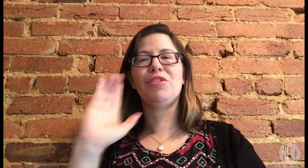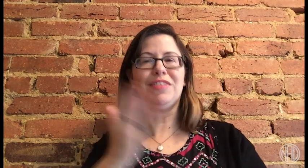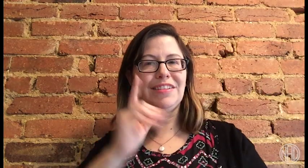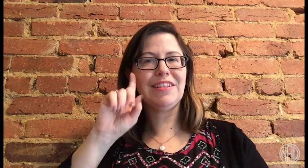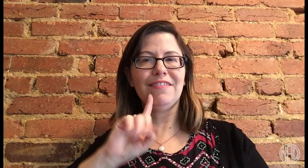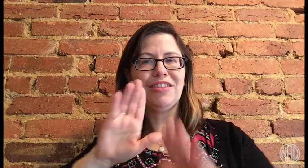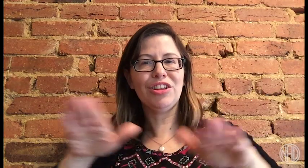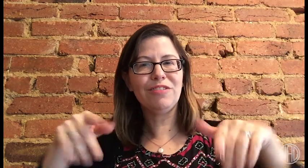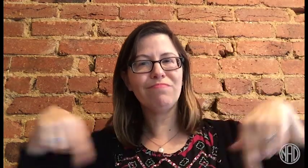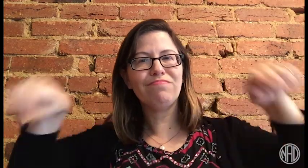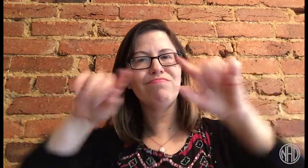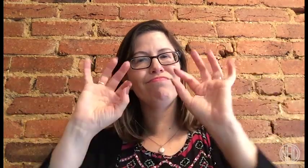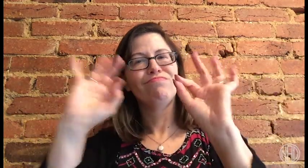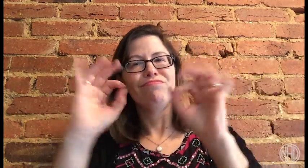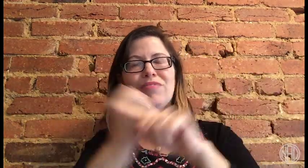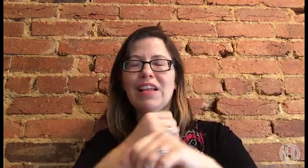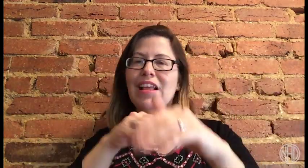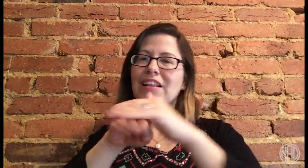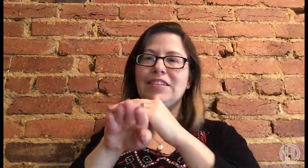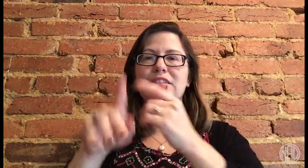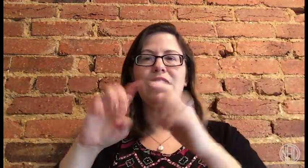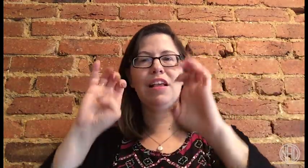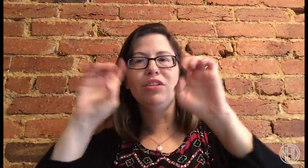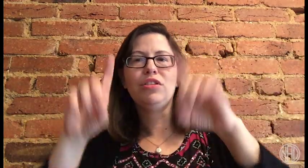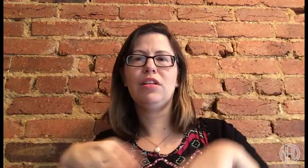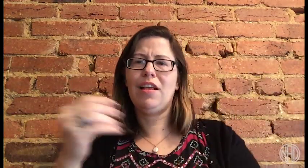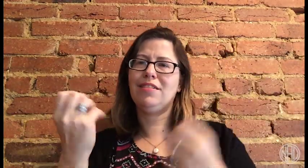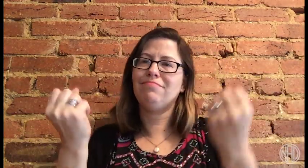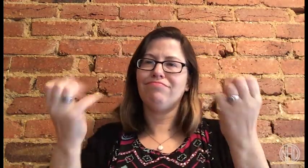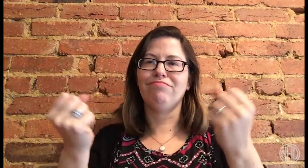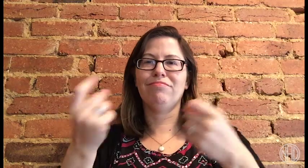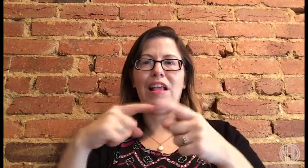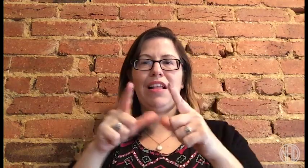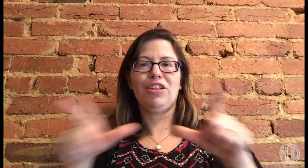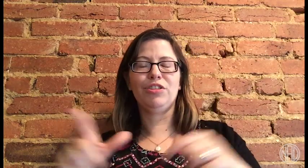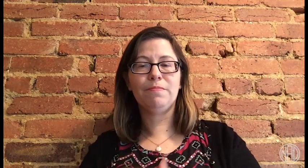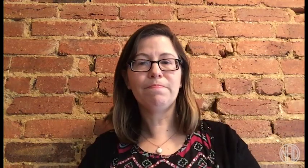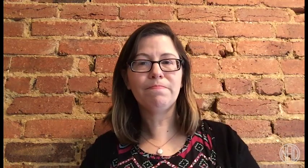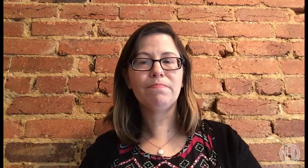deaf and hard of hearing children are able to get access to education and language.